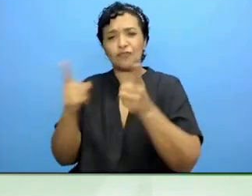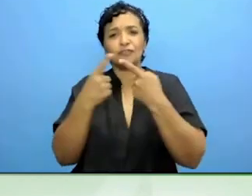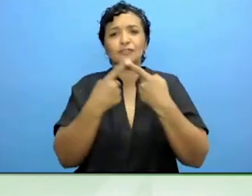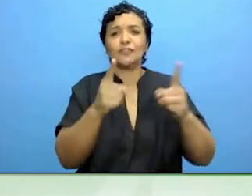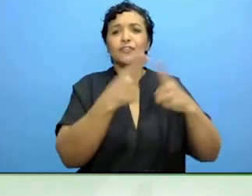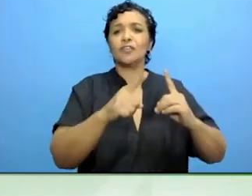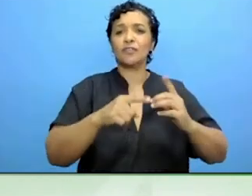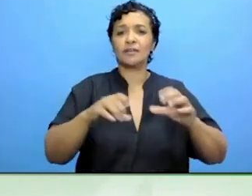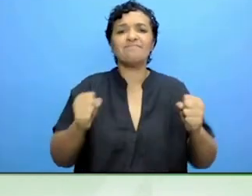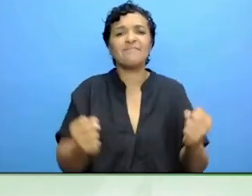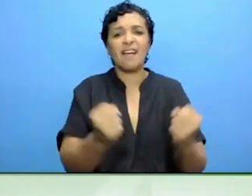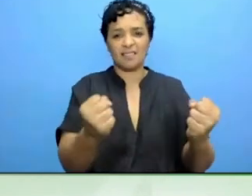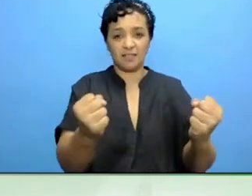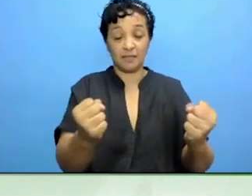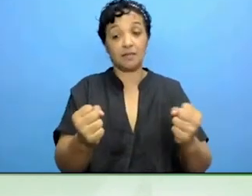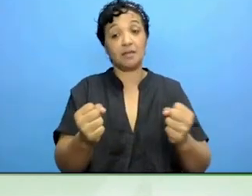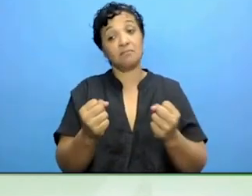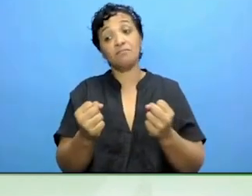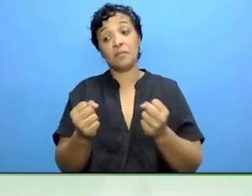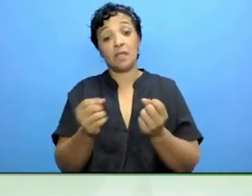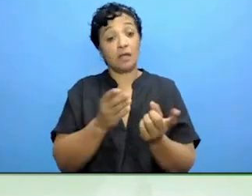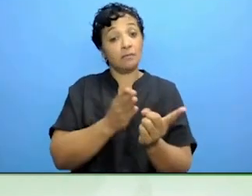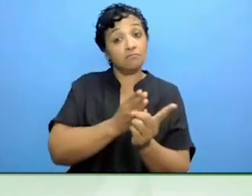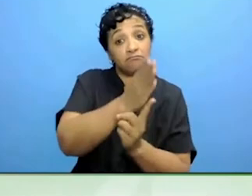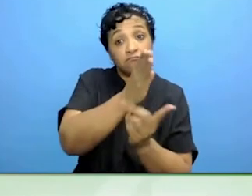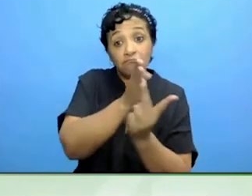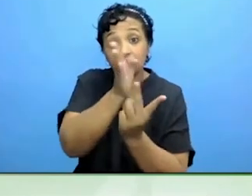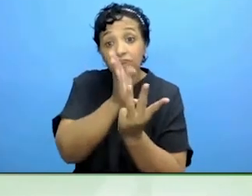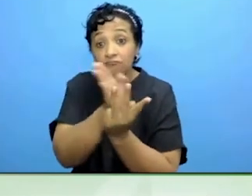trying to improve person centred assistance and technological